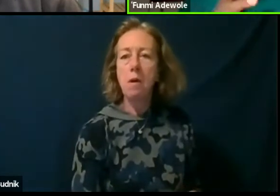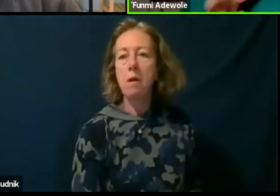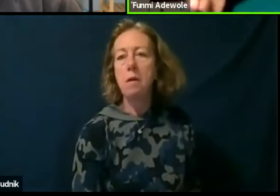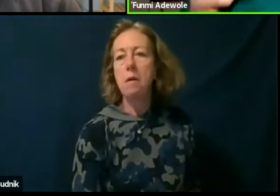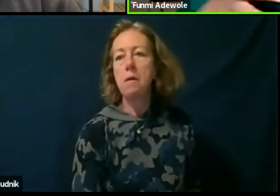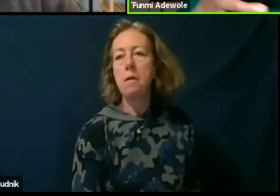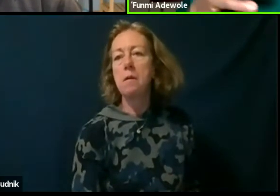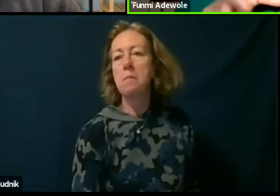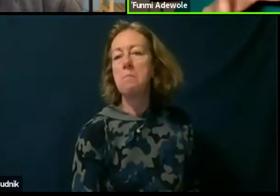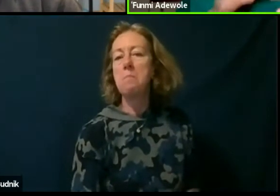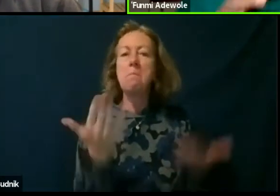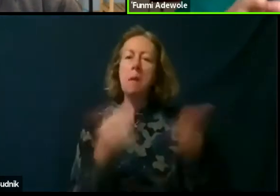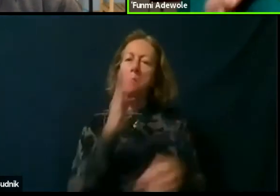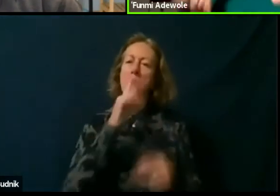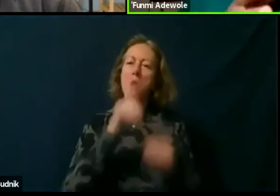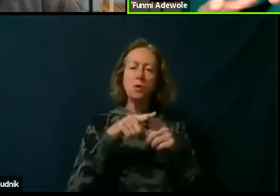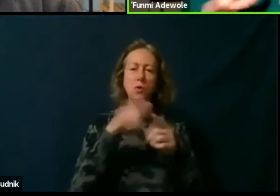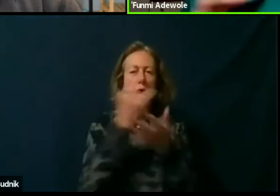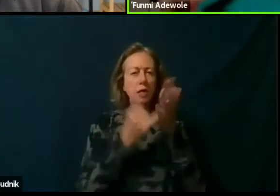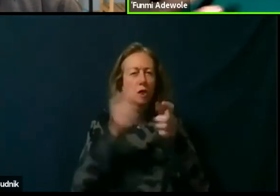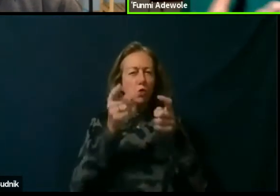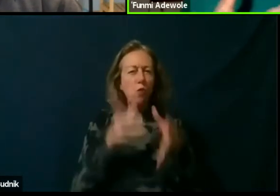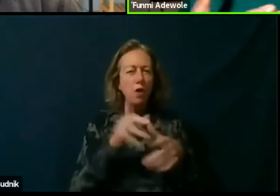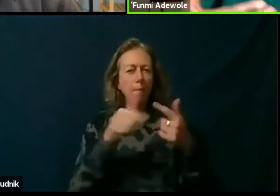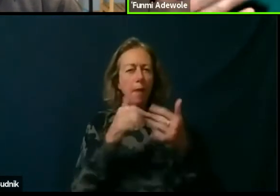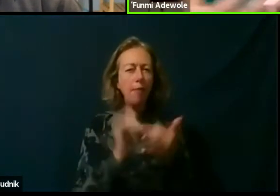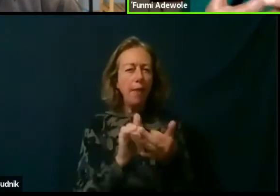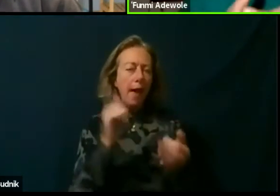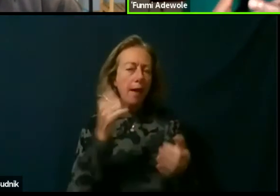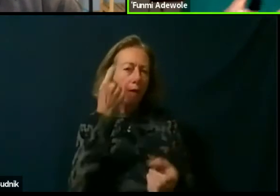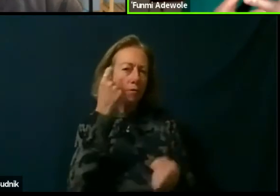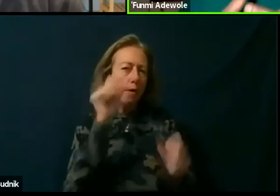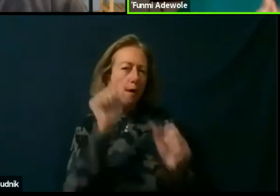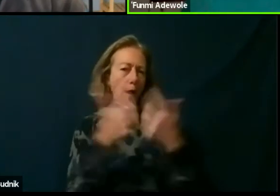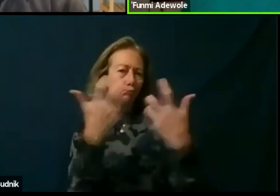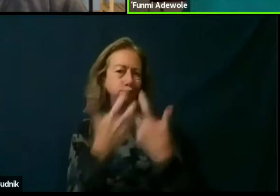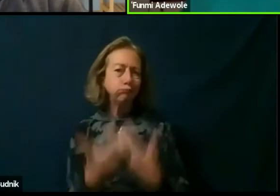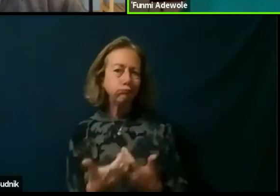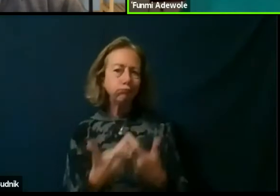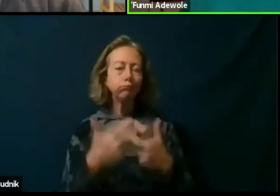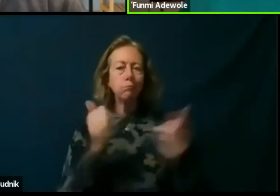You know so you need to understand about the dynamics of how the performances are put together.